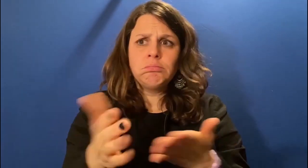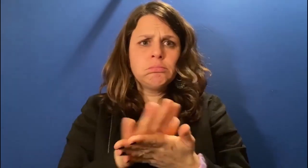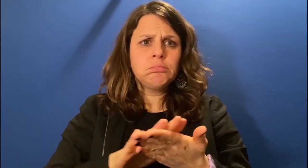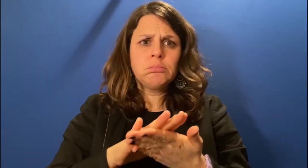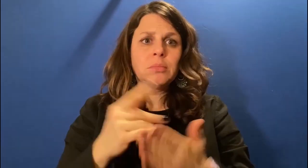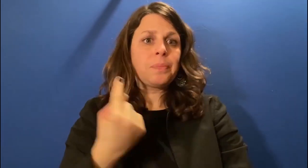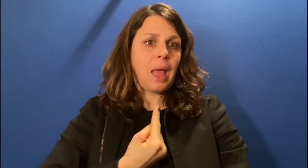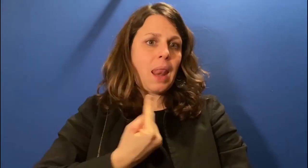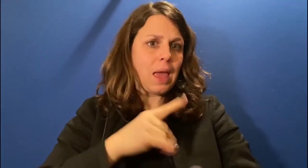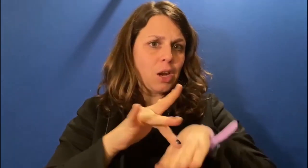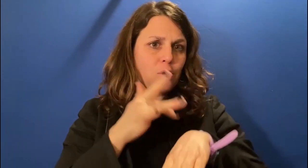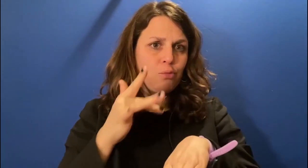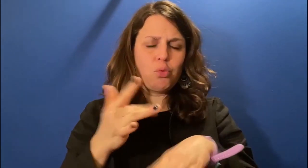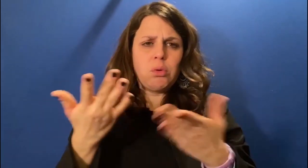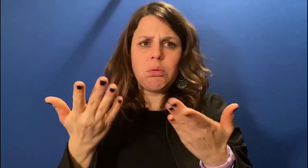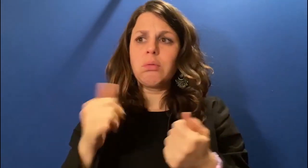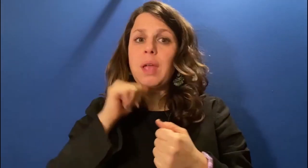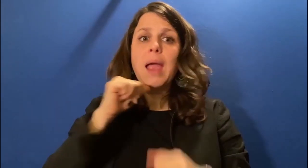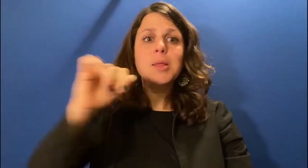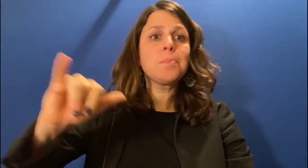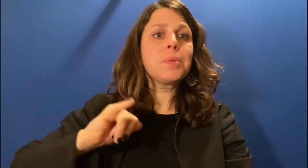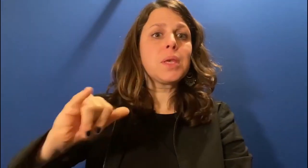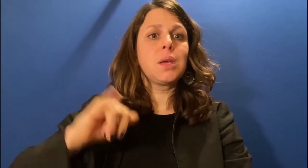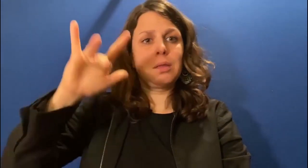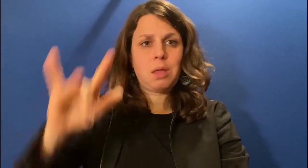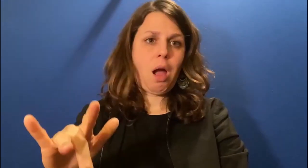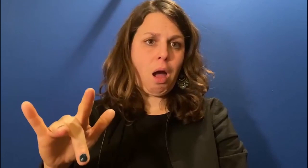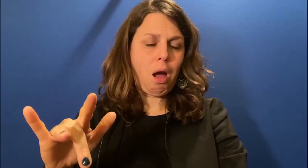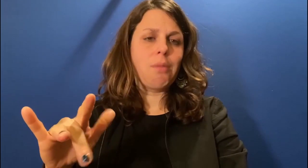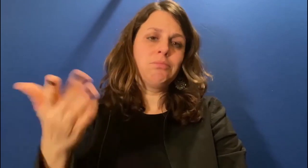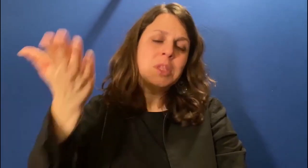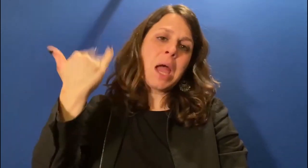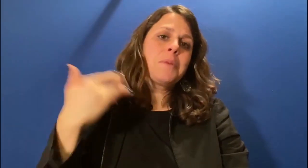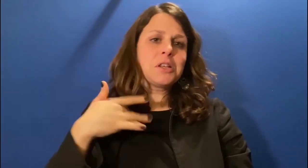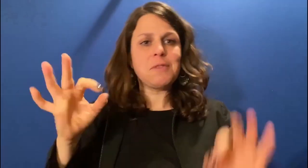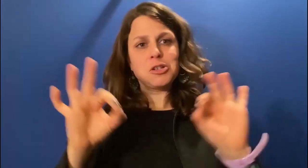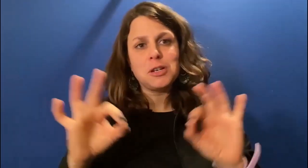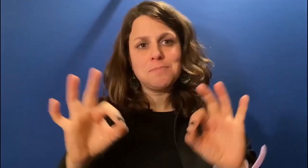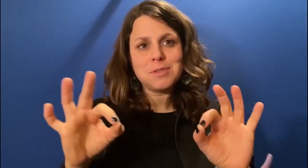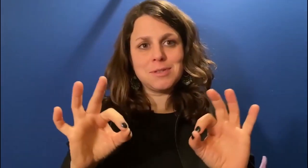I felt very alone. I had no peer. Back than it was terrible.